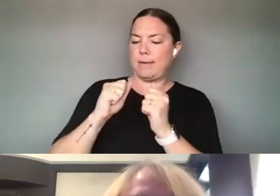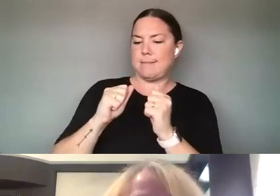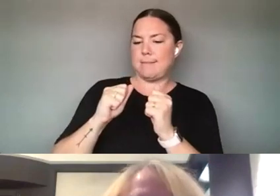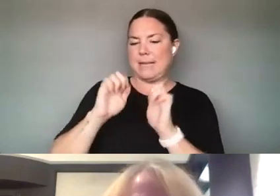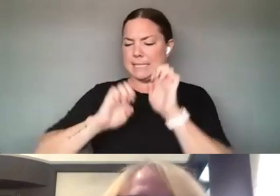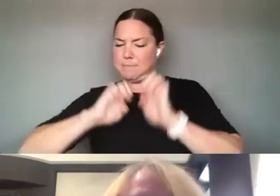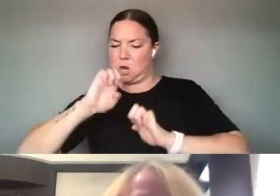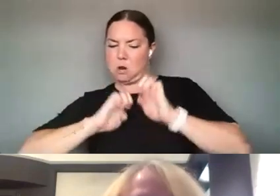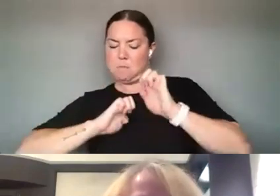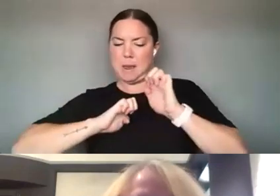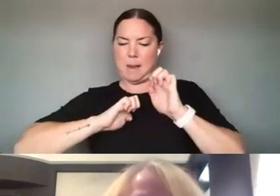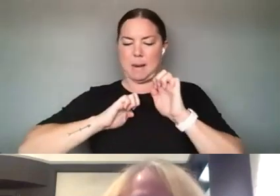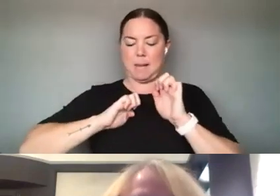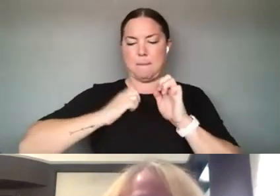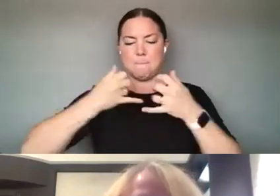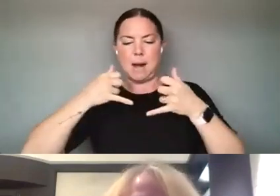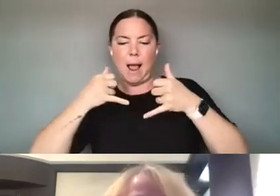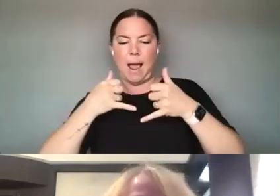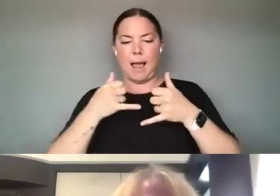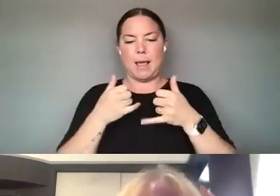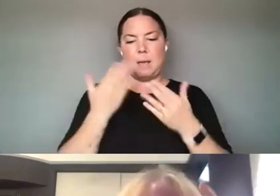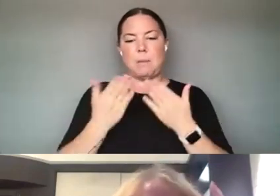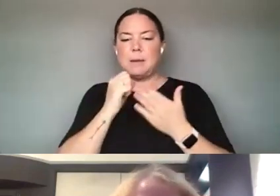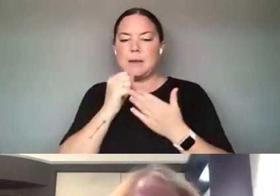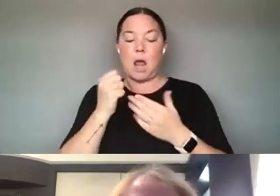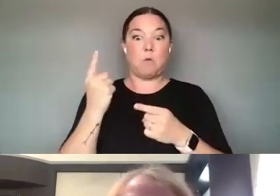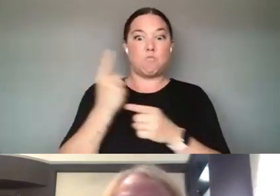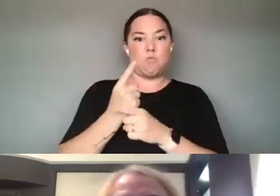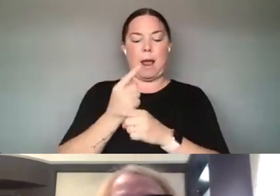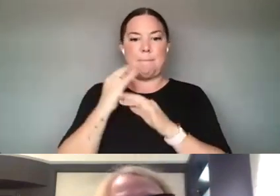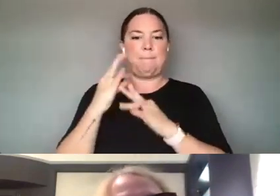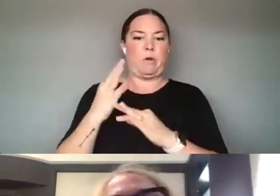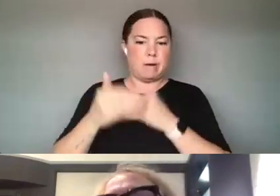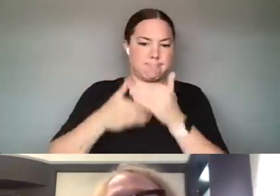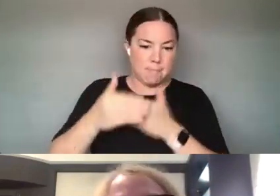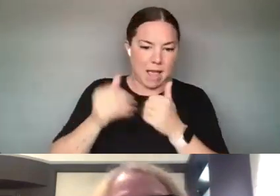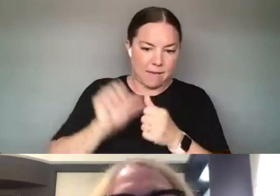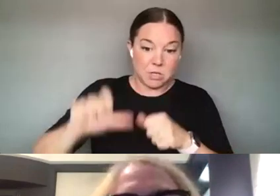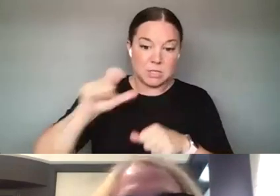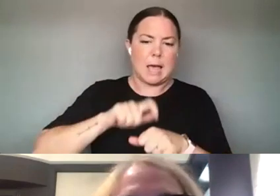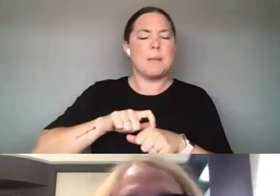QUITE RIGHT, AND THAT'S GOING TO TAKE FOLKS REALLY JUST WORKING DIFFERENTLY, CHANGING THE WAY THAT